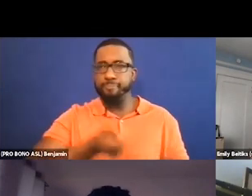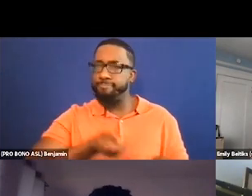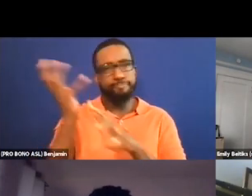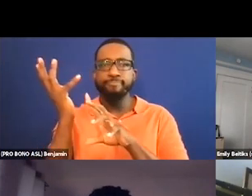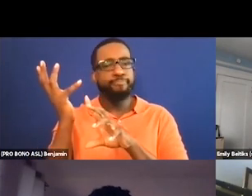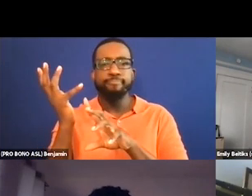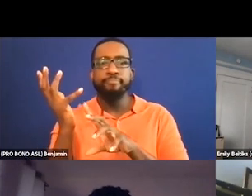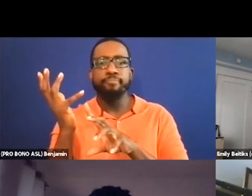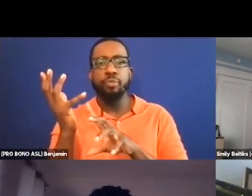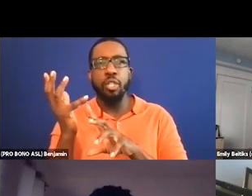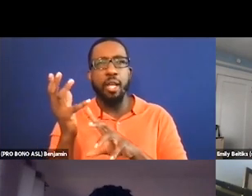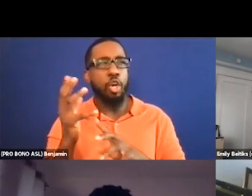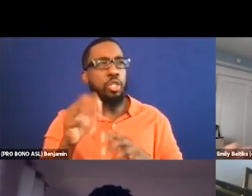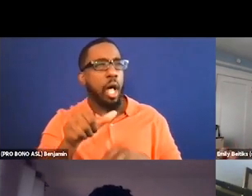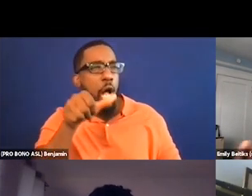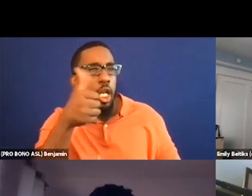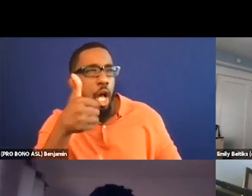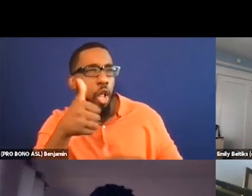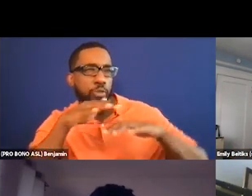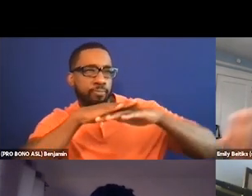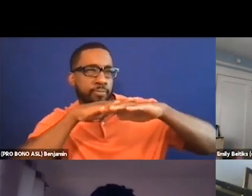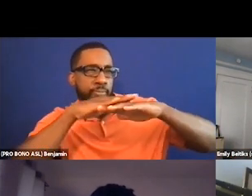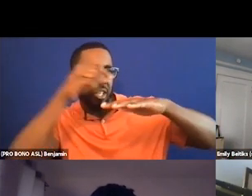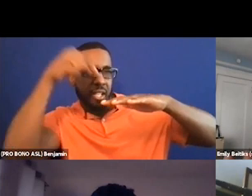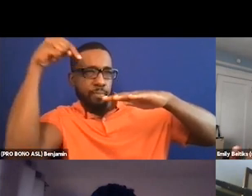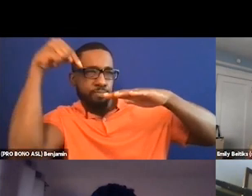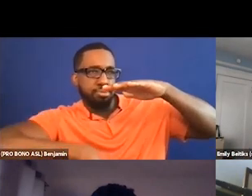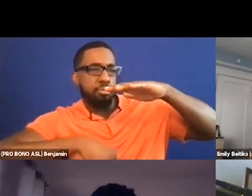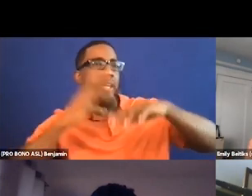that you're going to get when you're just watching all these visuals.